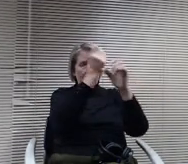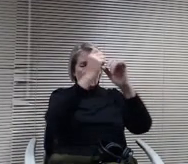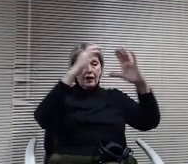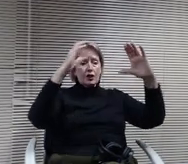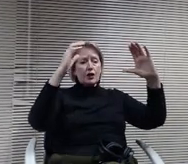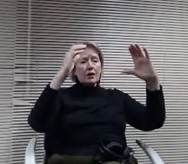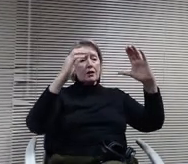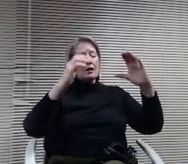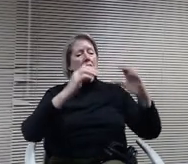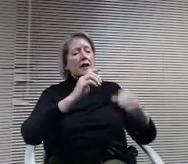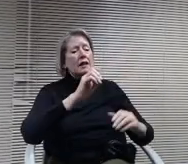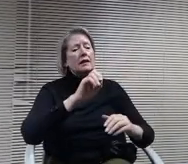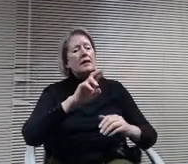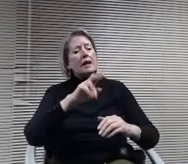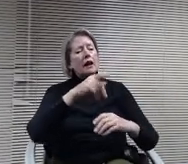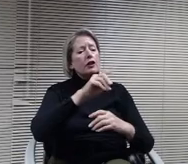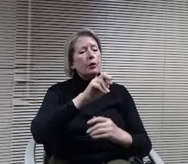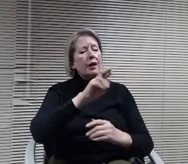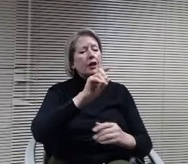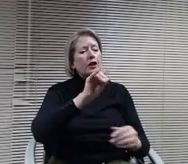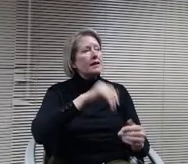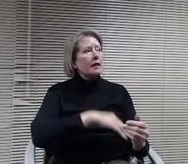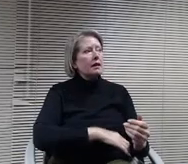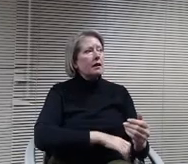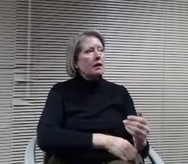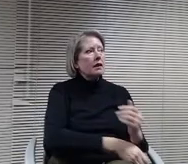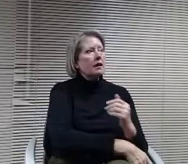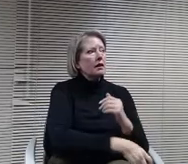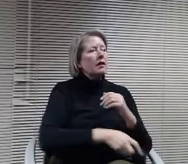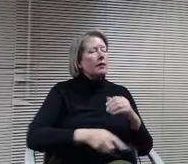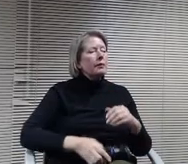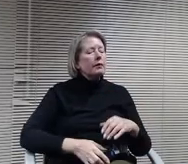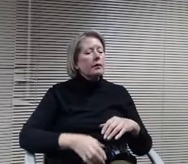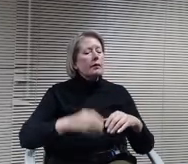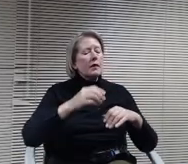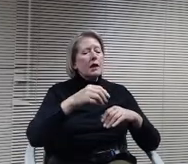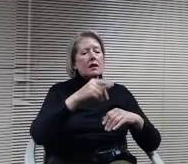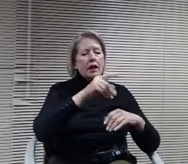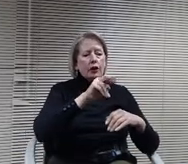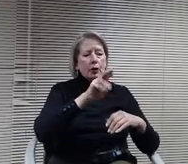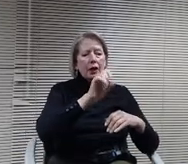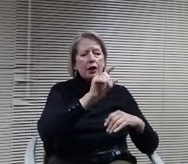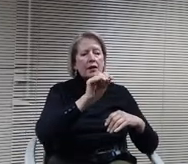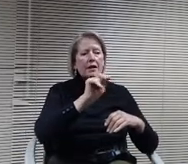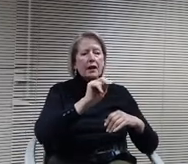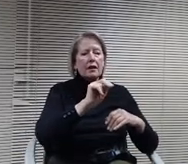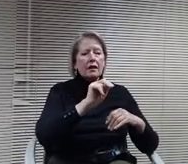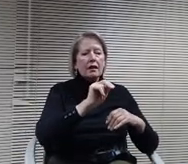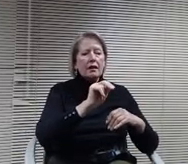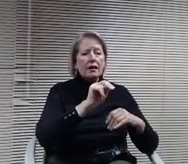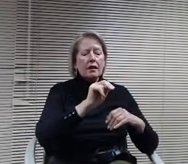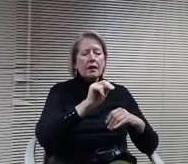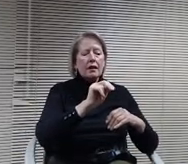Peterson, and I were talking through this, and when I think about momentum going and visiting really robust existing